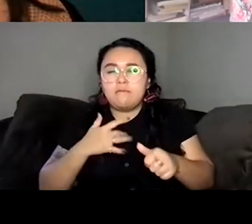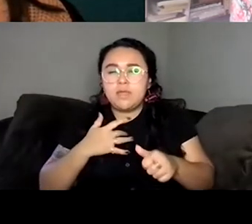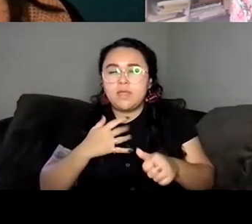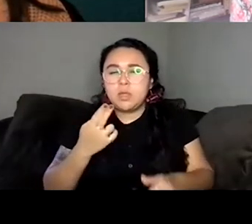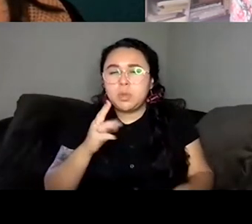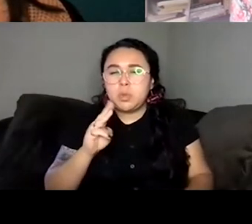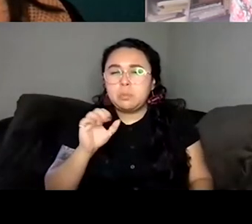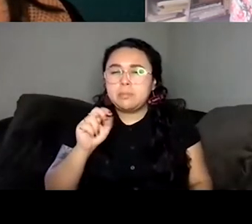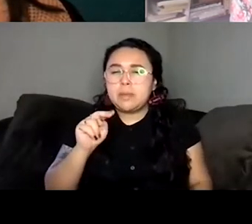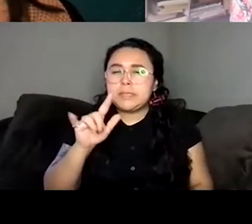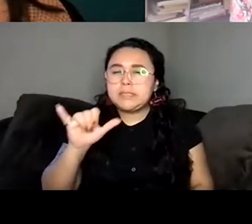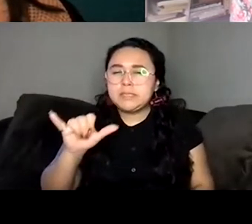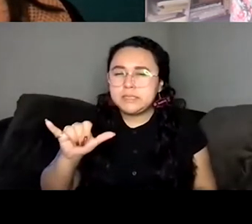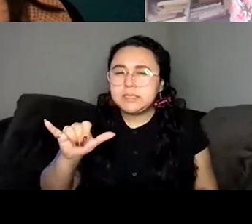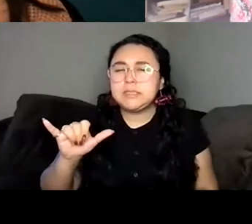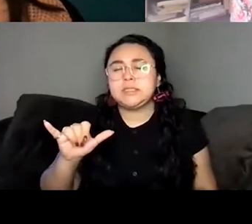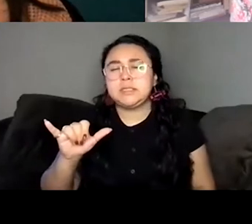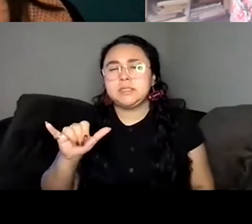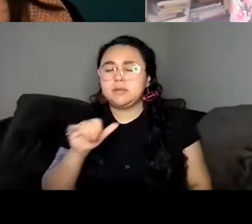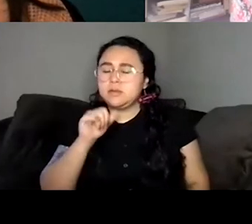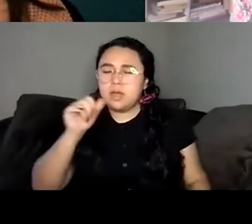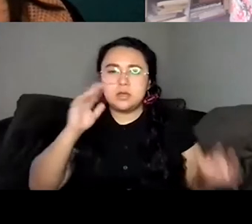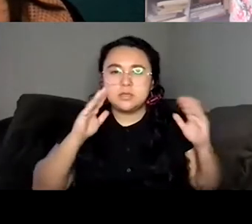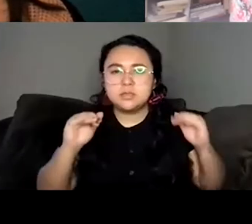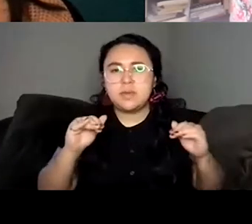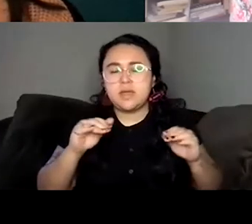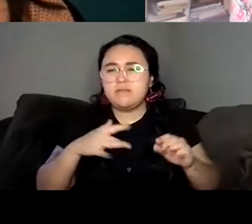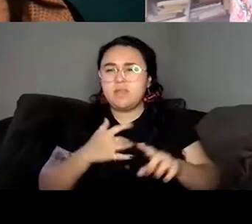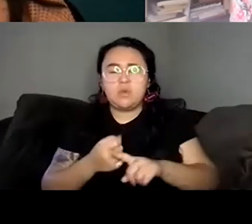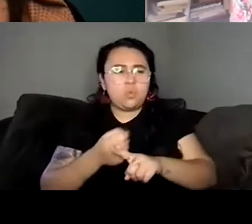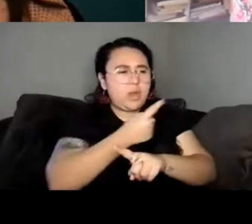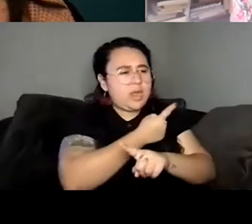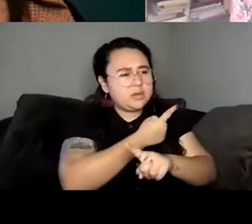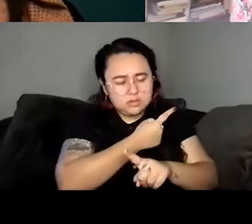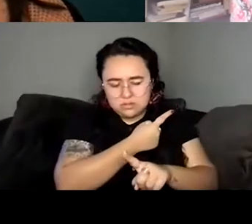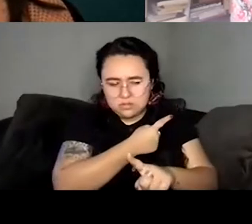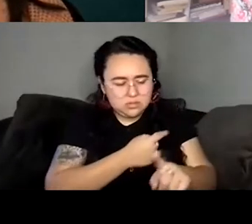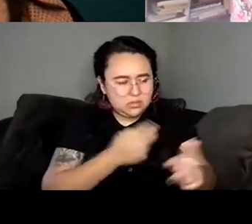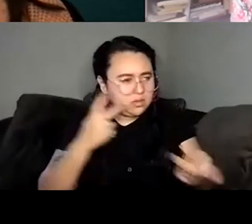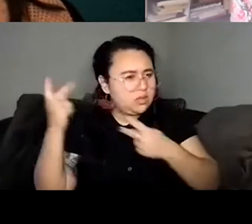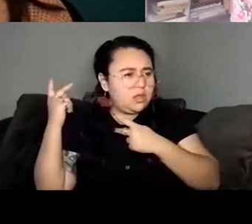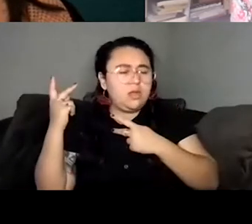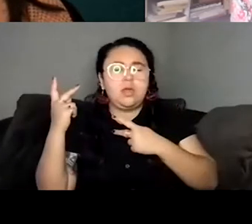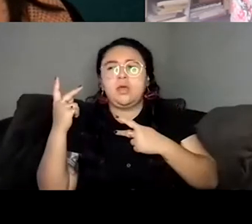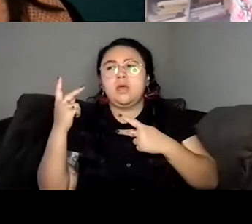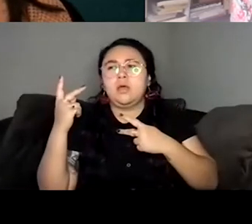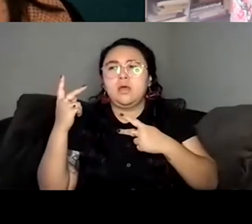something very unexpected or random or mundane and it brings forward something from your